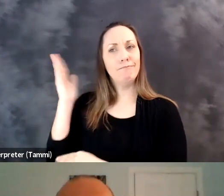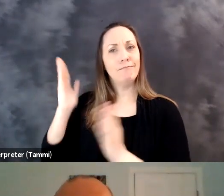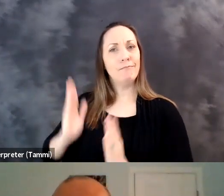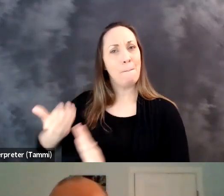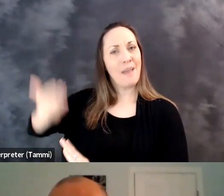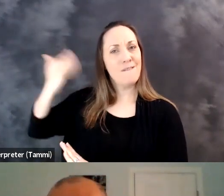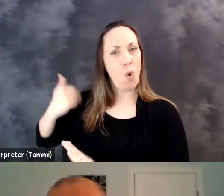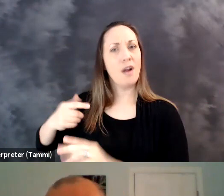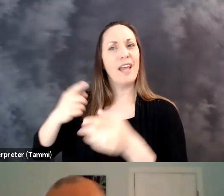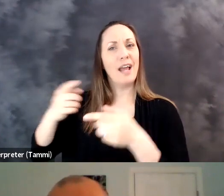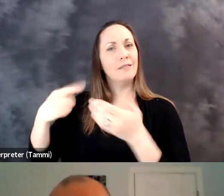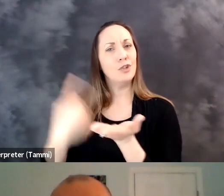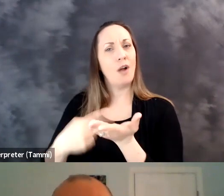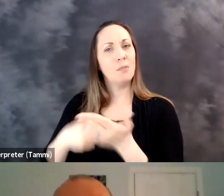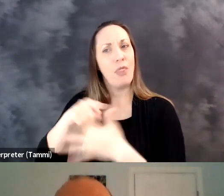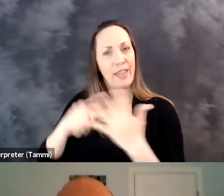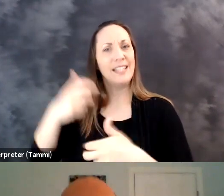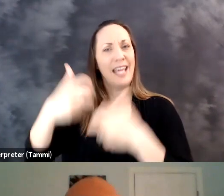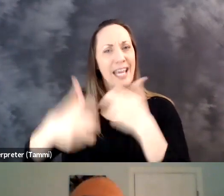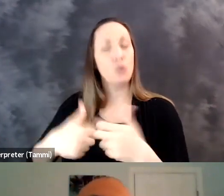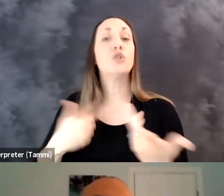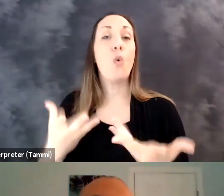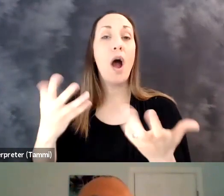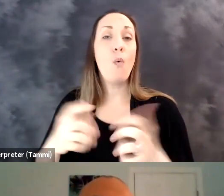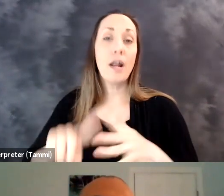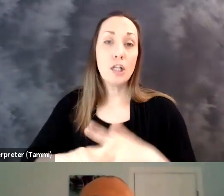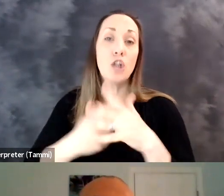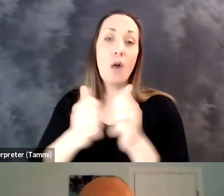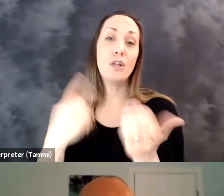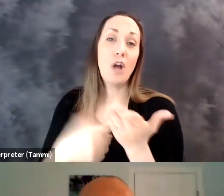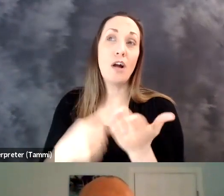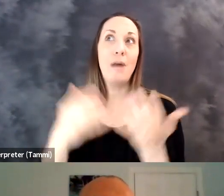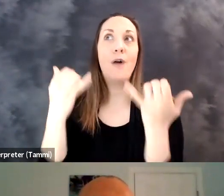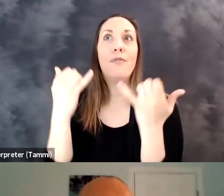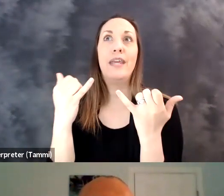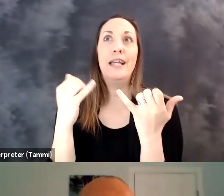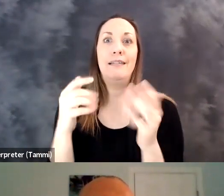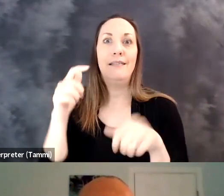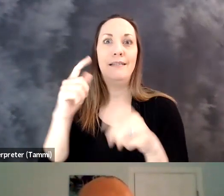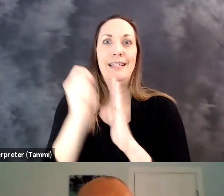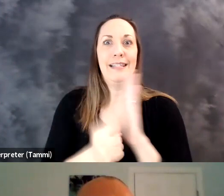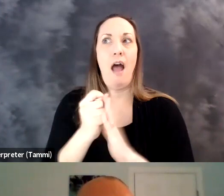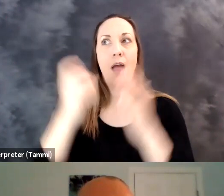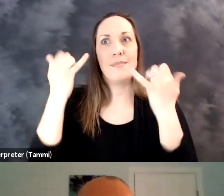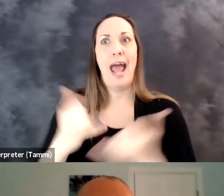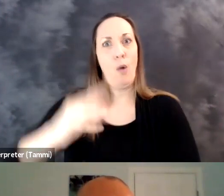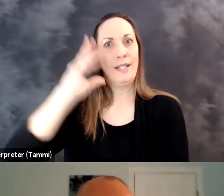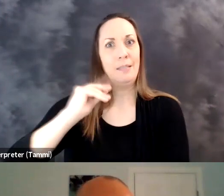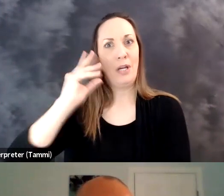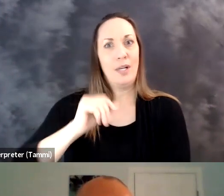telework and I enjoyed the excellent comments from the panel before which also addressed some of these issues. And I'd like to start by addressing the